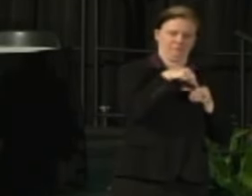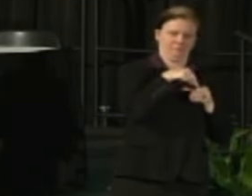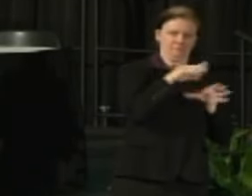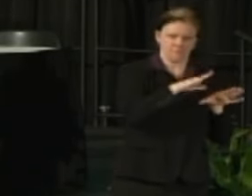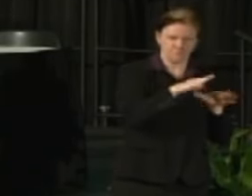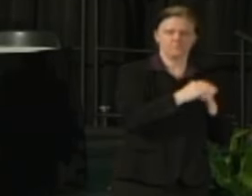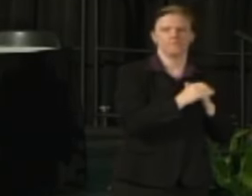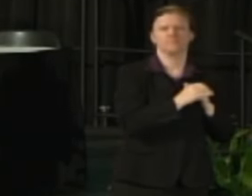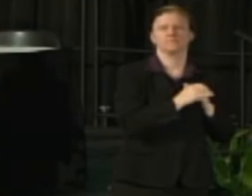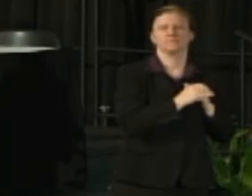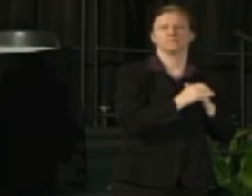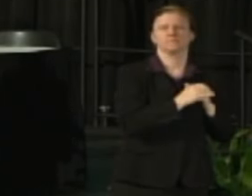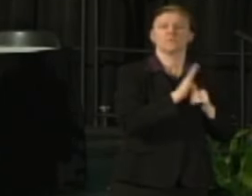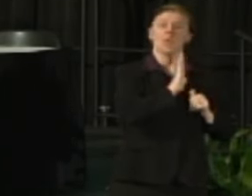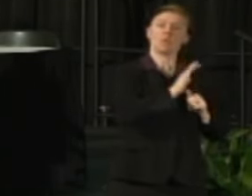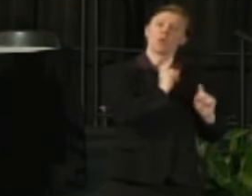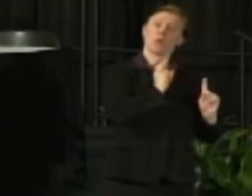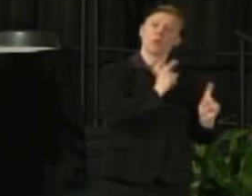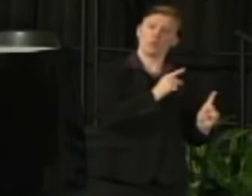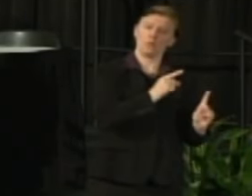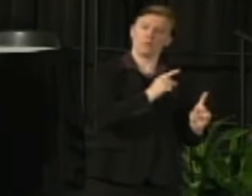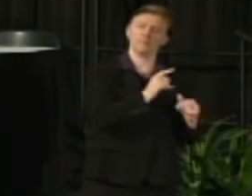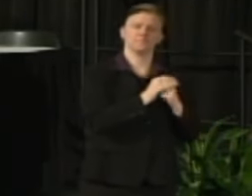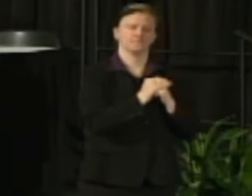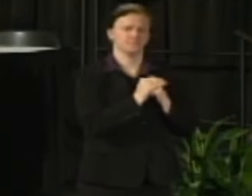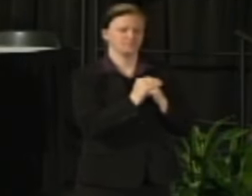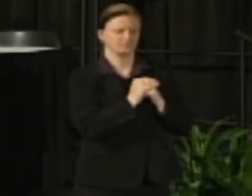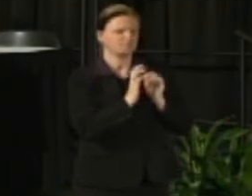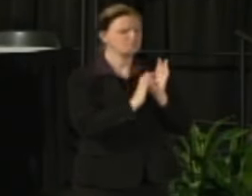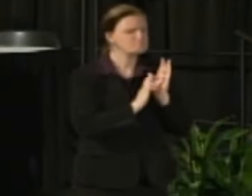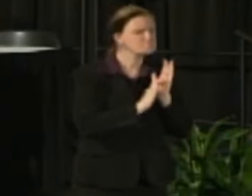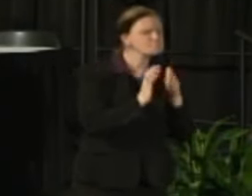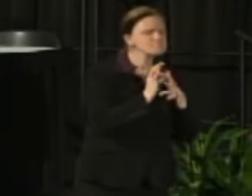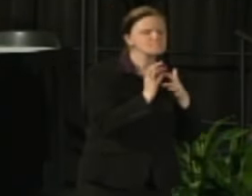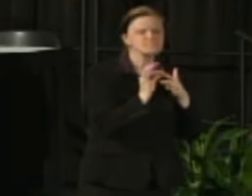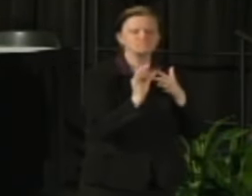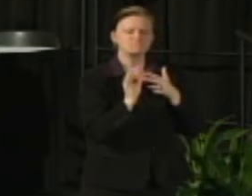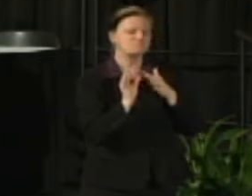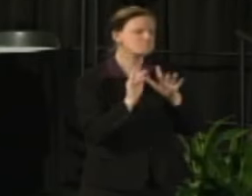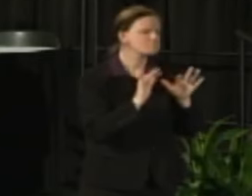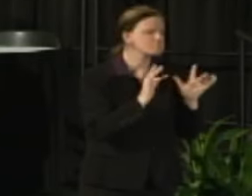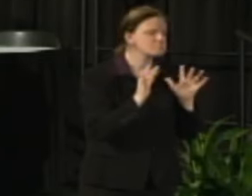The charge of the task force is to research different options, look at the impact of them